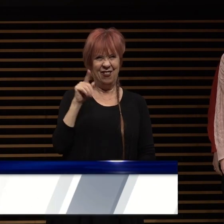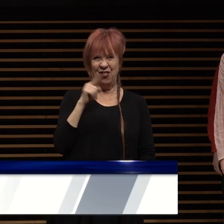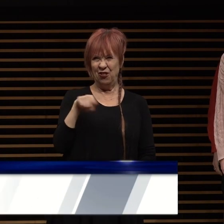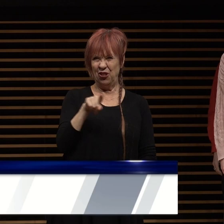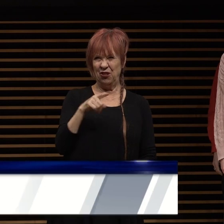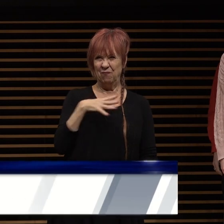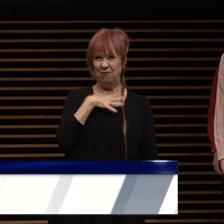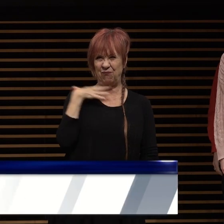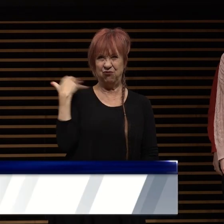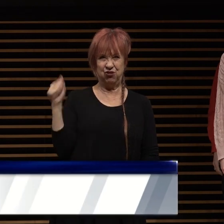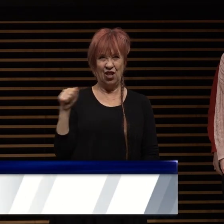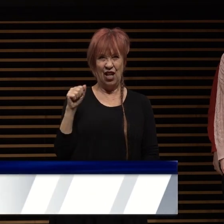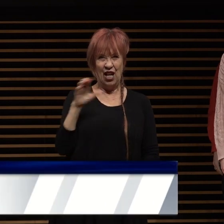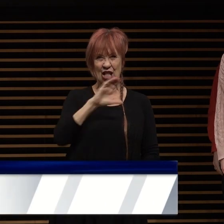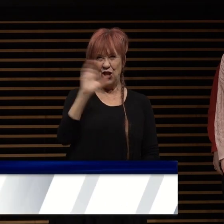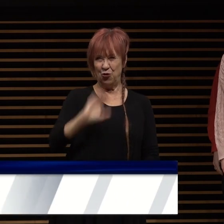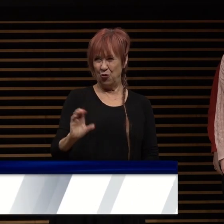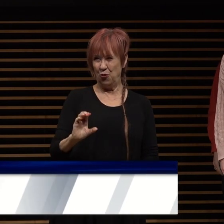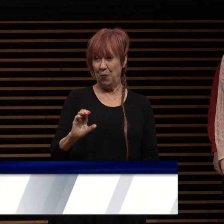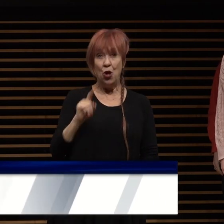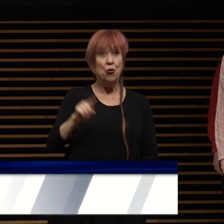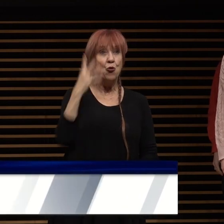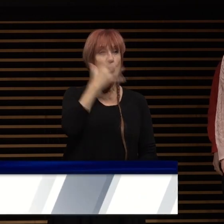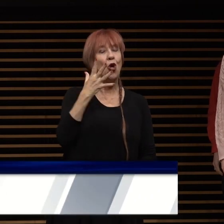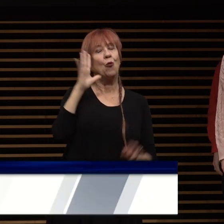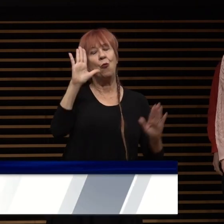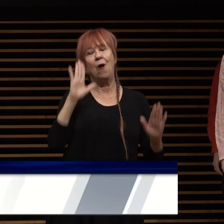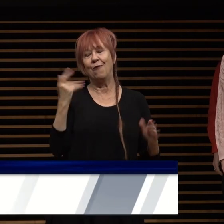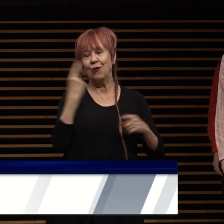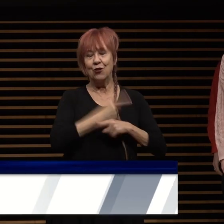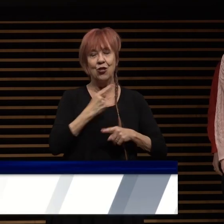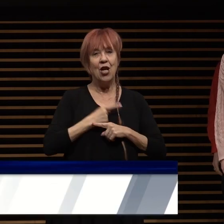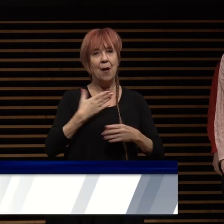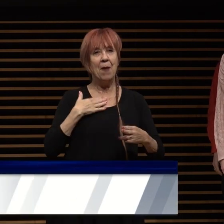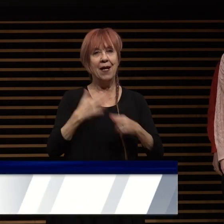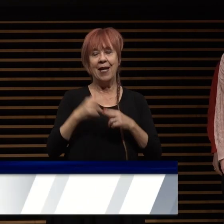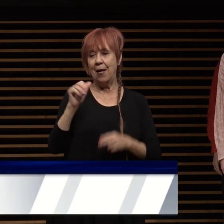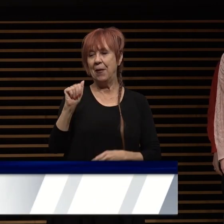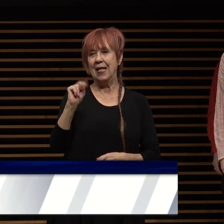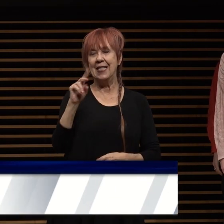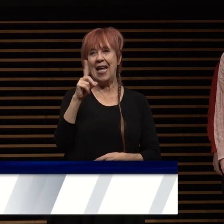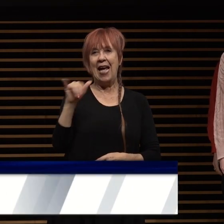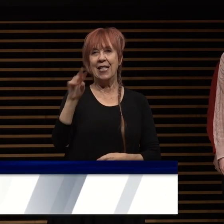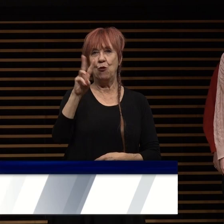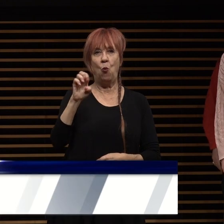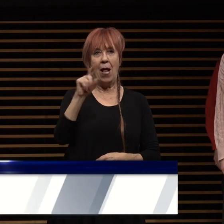and you all look amazing tonight i'm andy wilson and i have the honor of